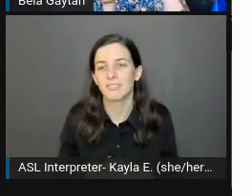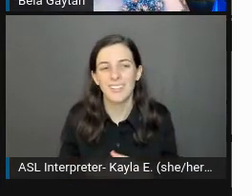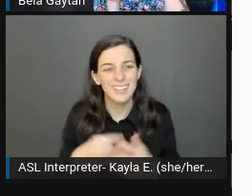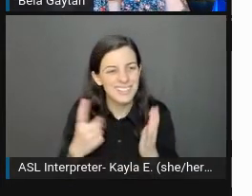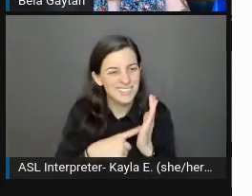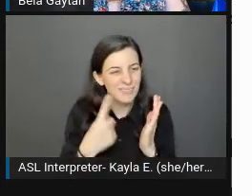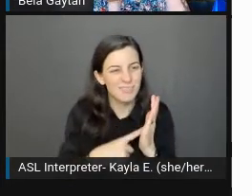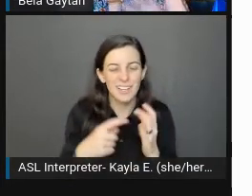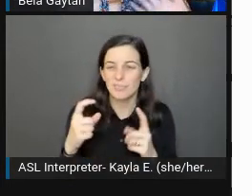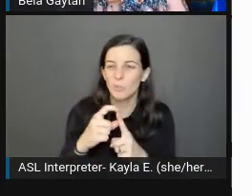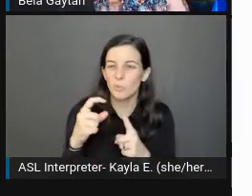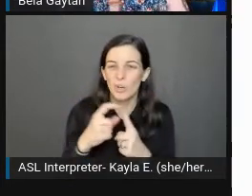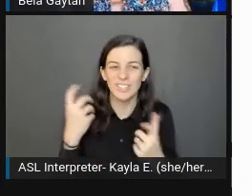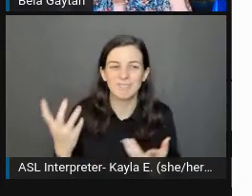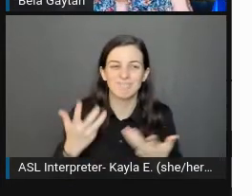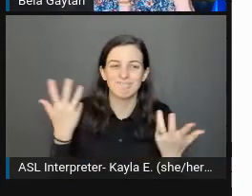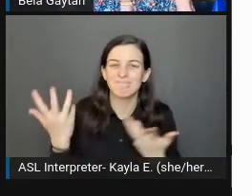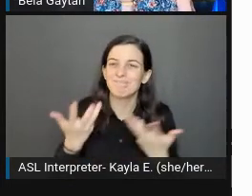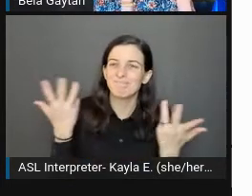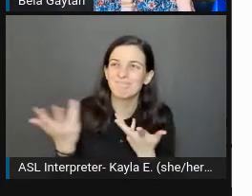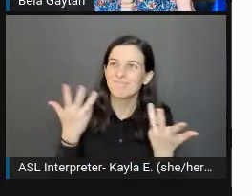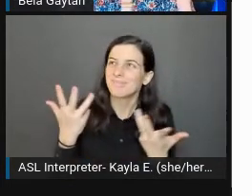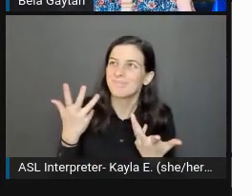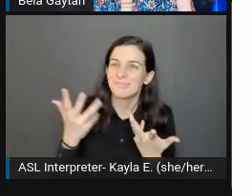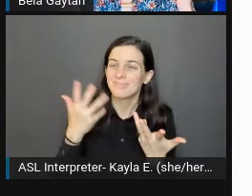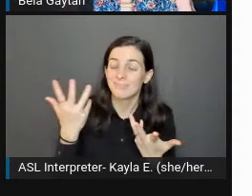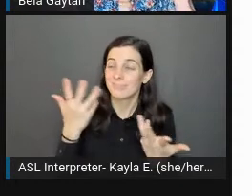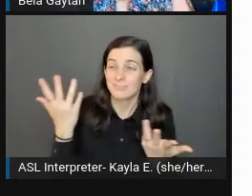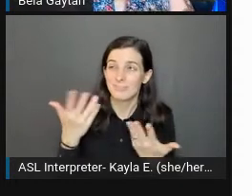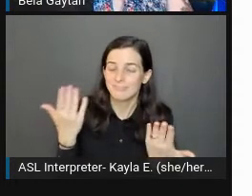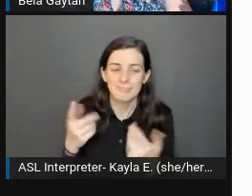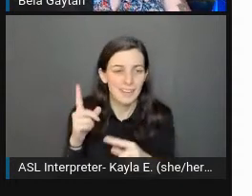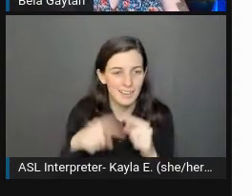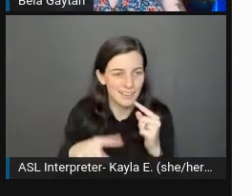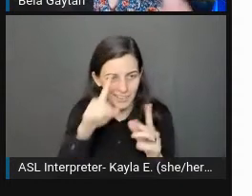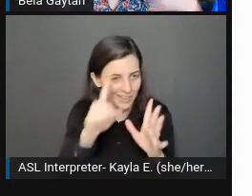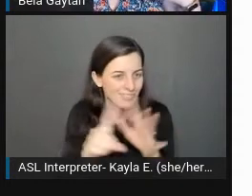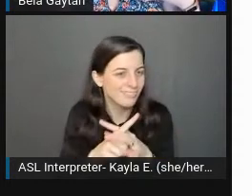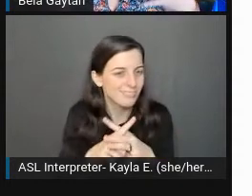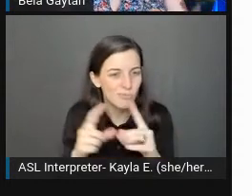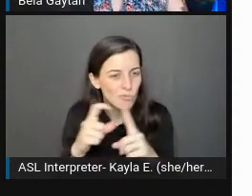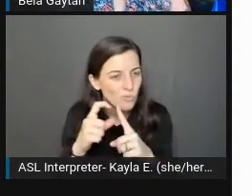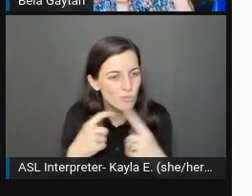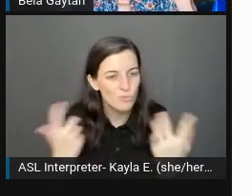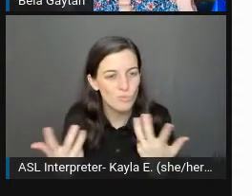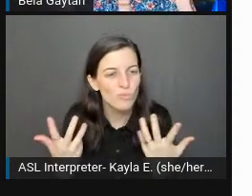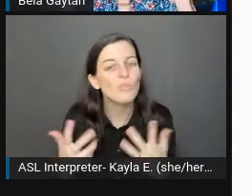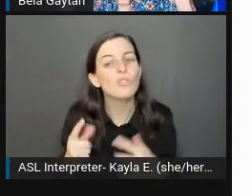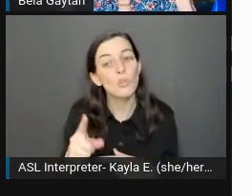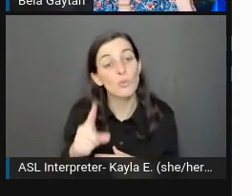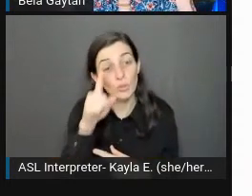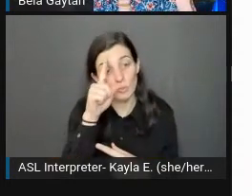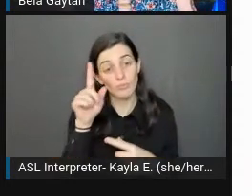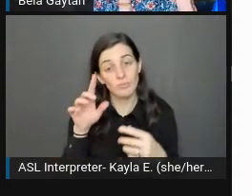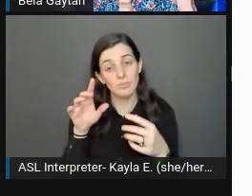and they just won't come to me. Whenever you're dealing with someone that has a cognitive disability,